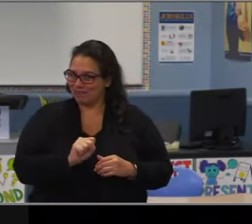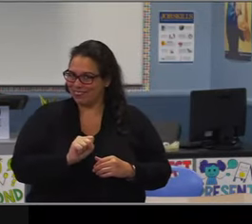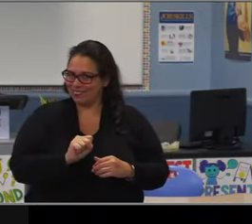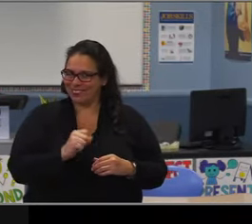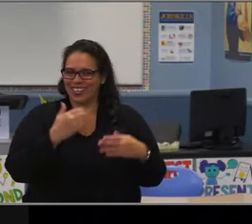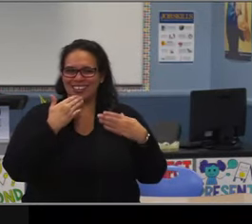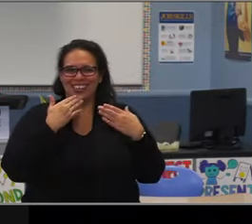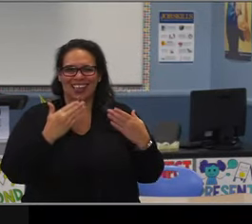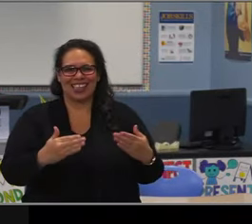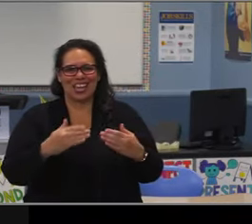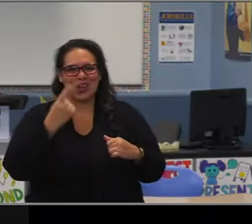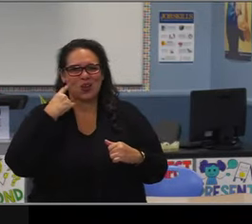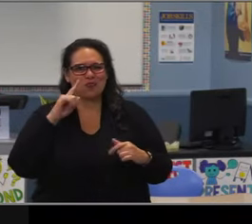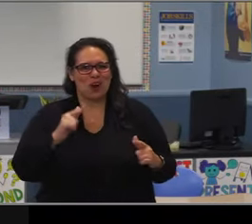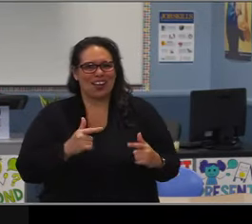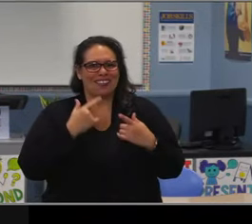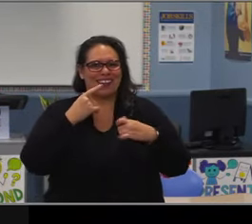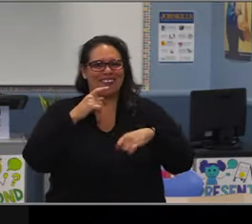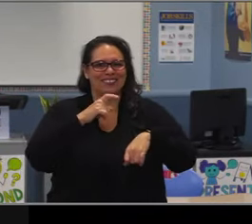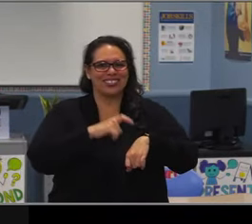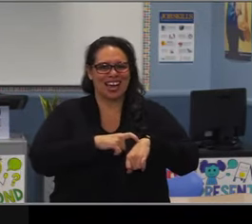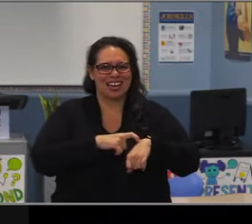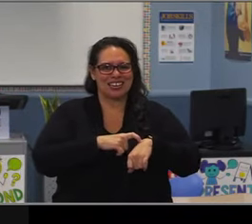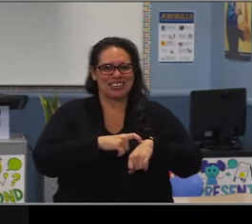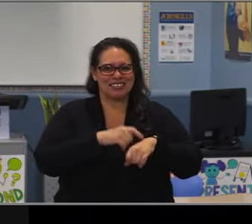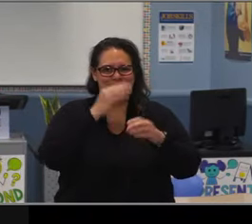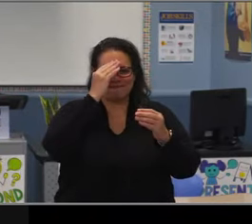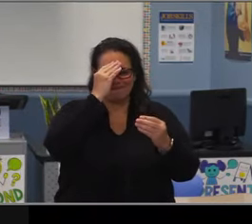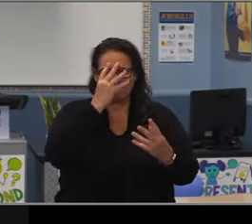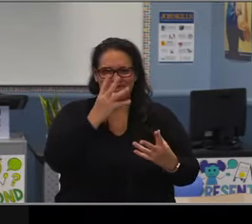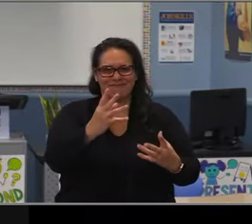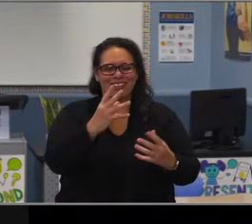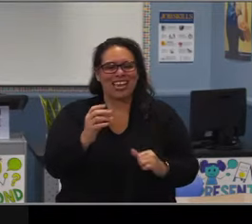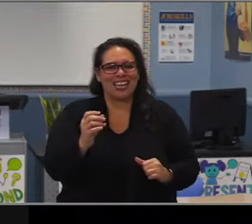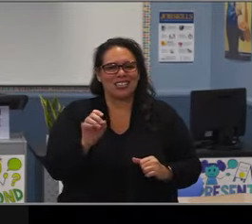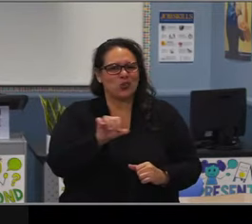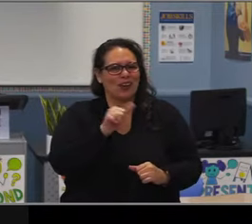Thank you for serving our district and representing us so well on the national stage.